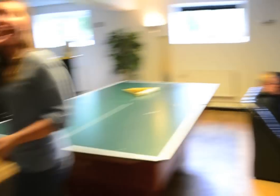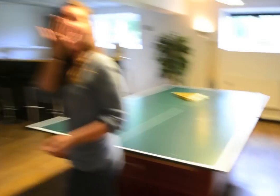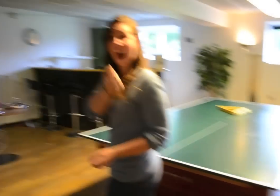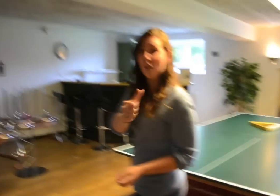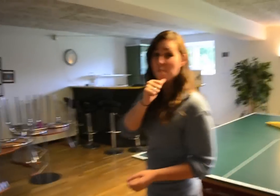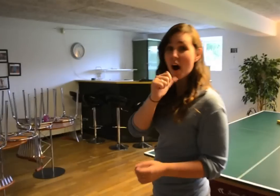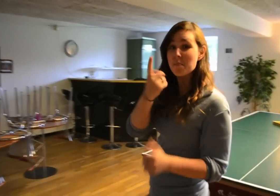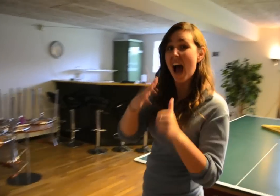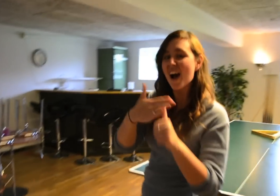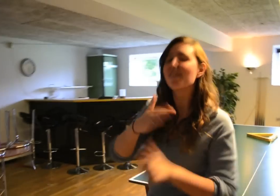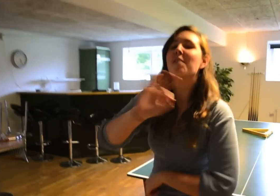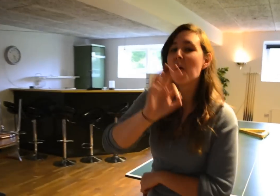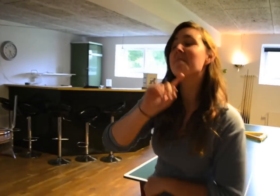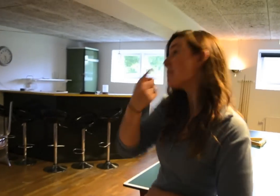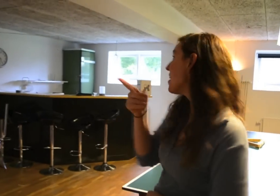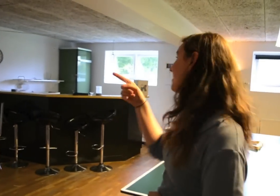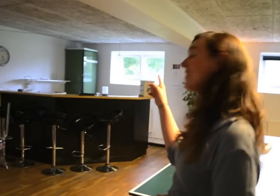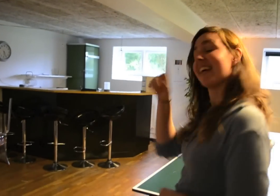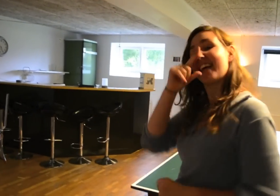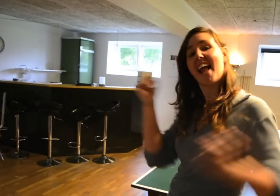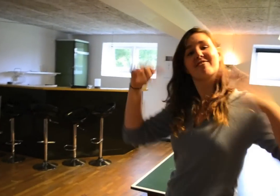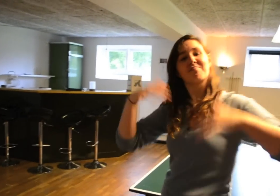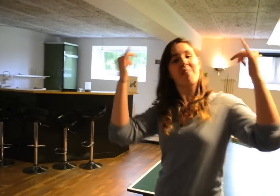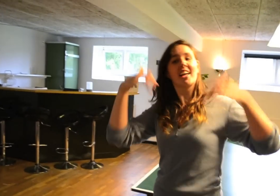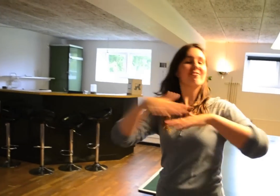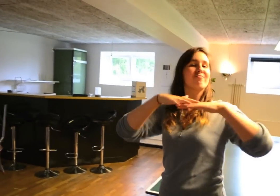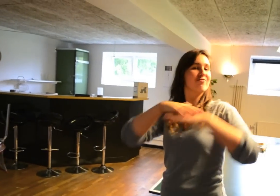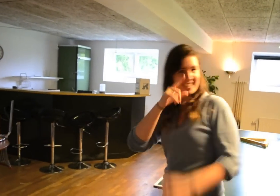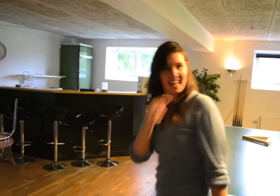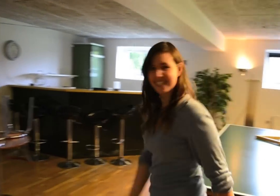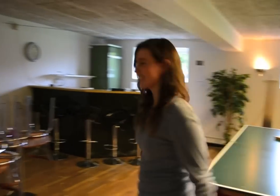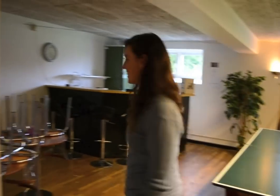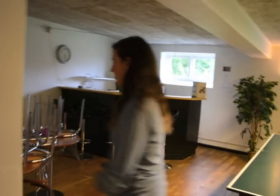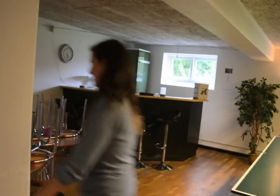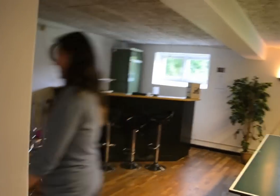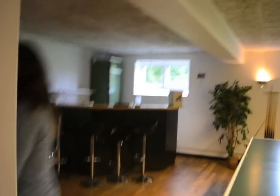We have a bar but with no alcohol. This room can be used for gatherings and parties.